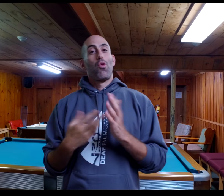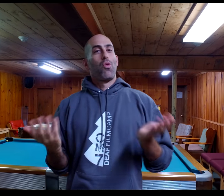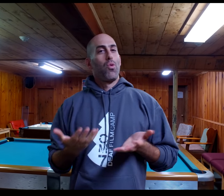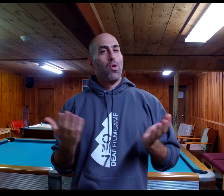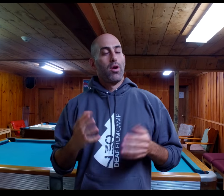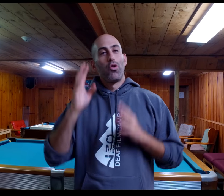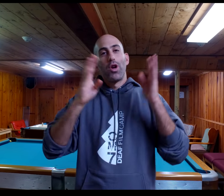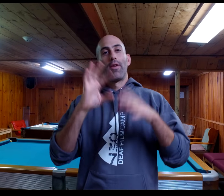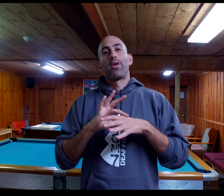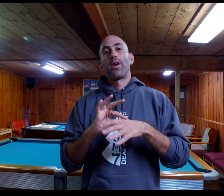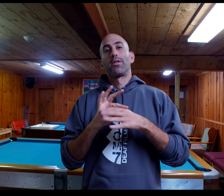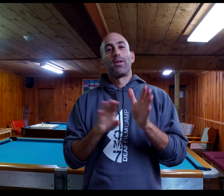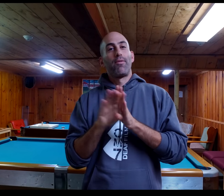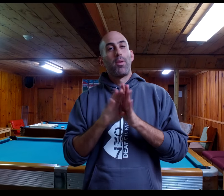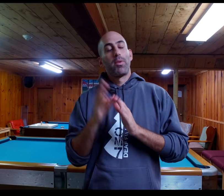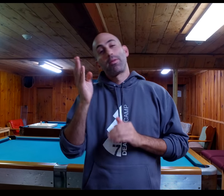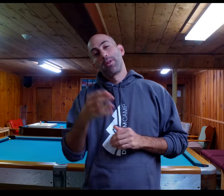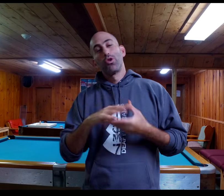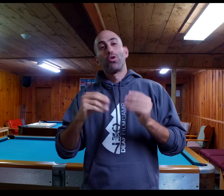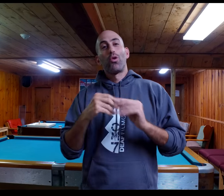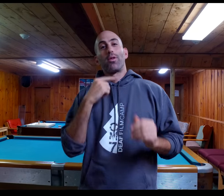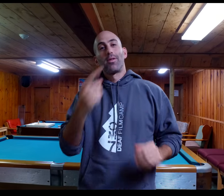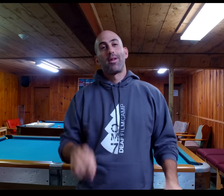My role is creative content development/storytelling.